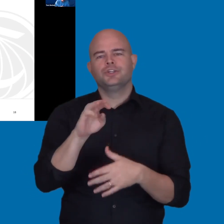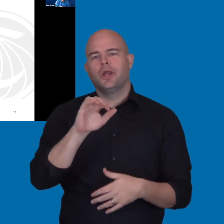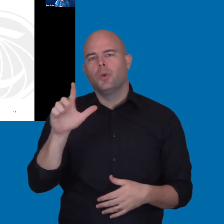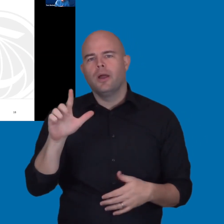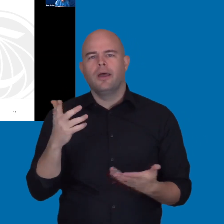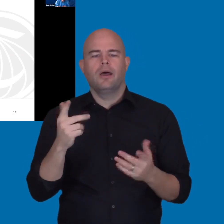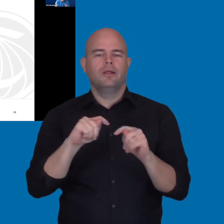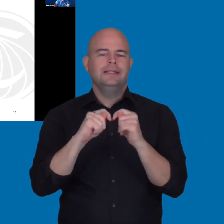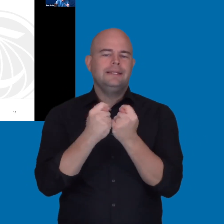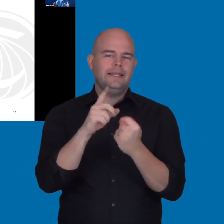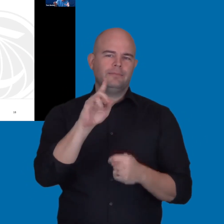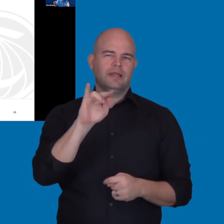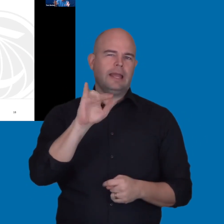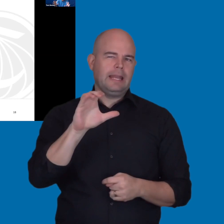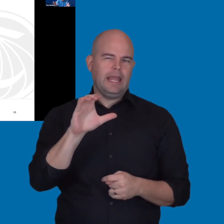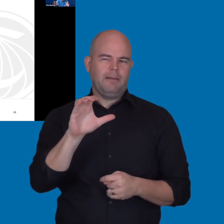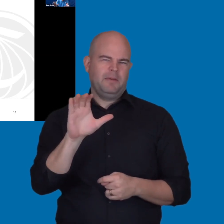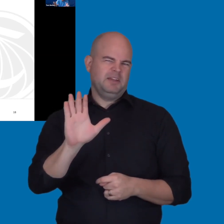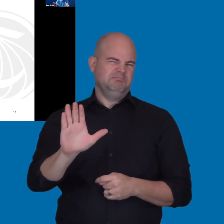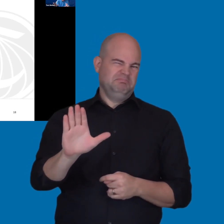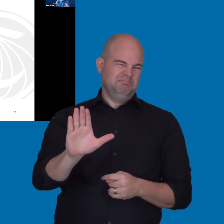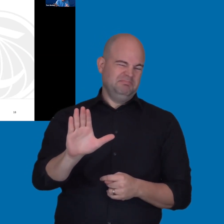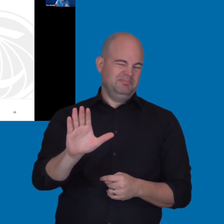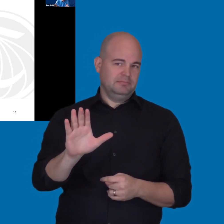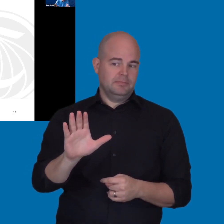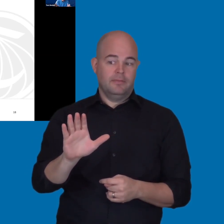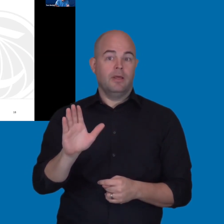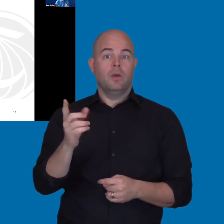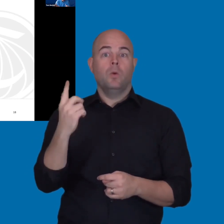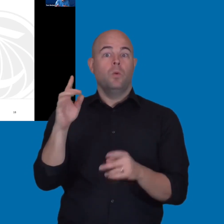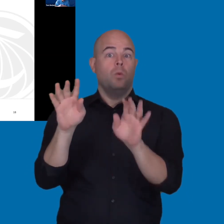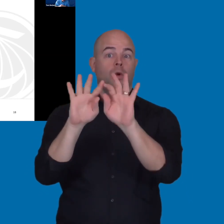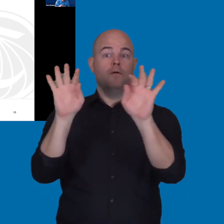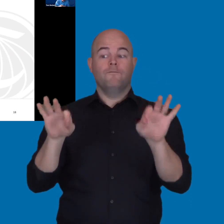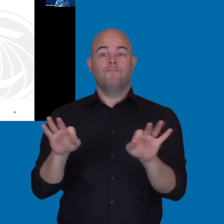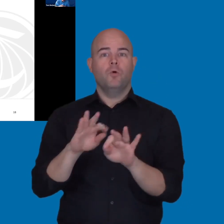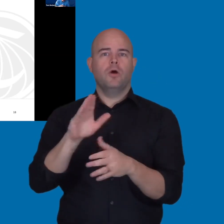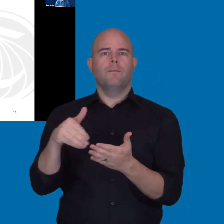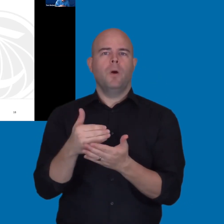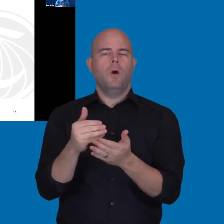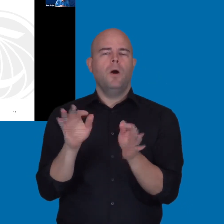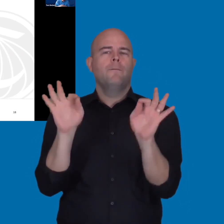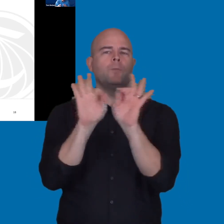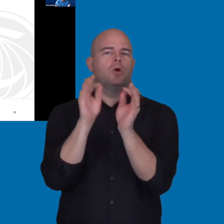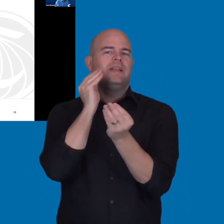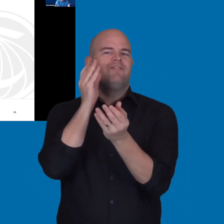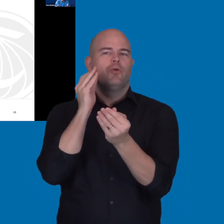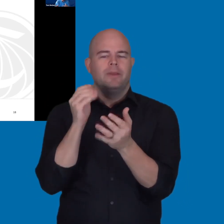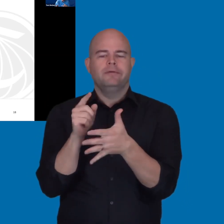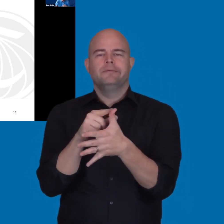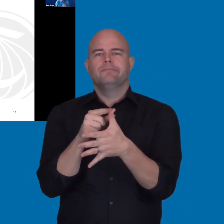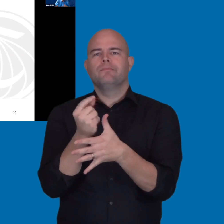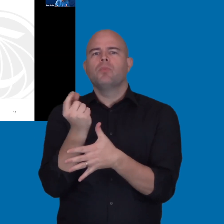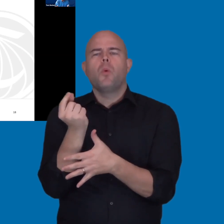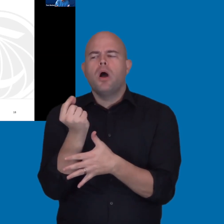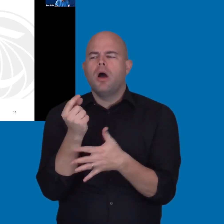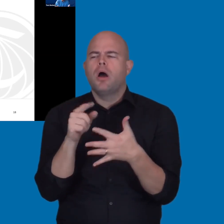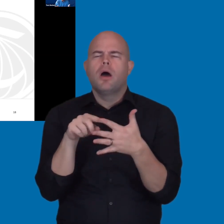And it would ask just in one form all the key information, right? So, what is it? What's the purpose? How many users?